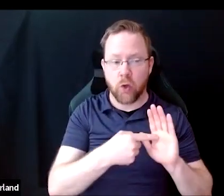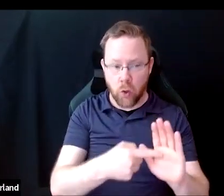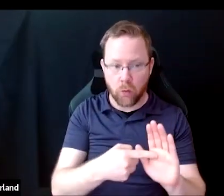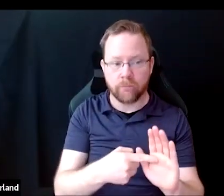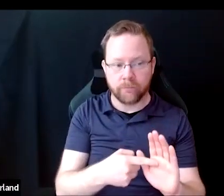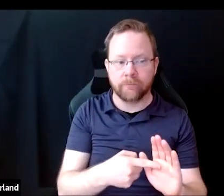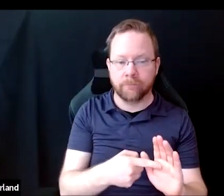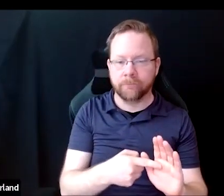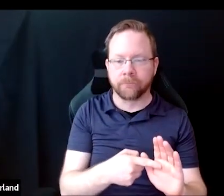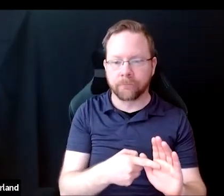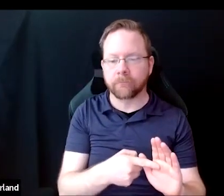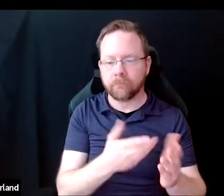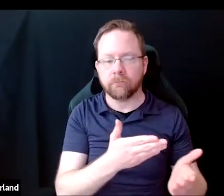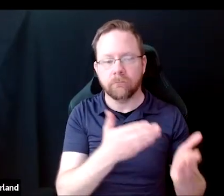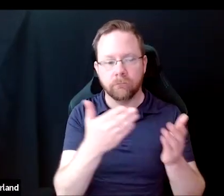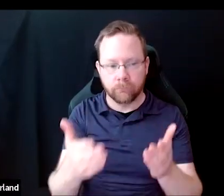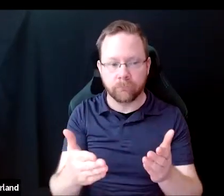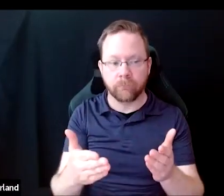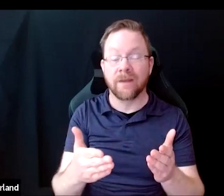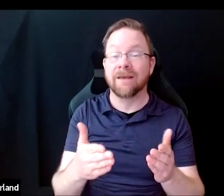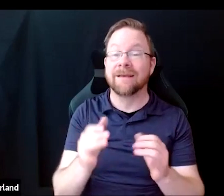and I quote, "Phrase interview questions